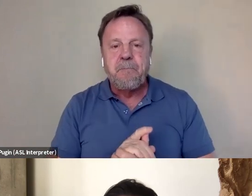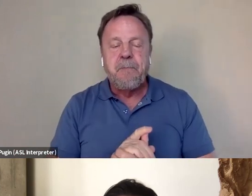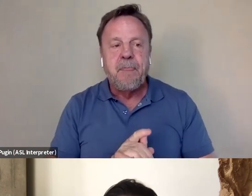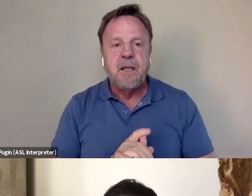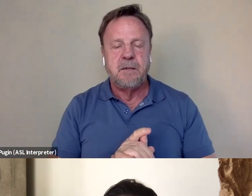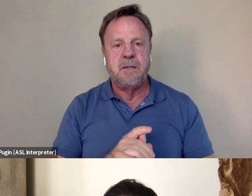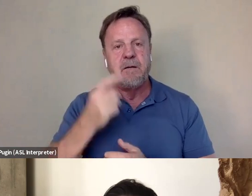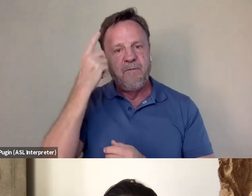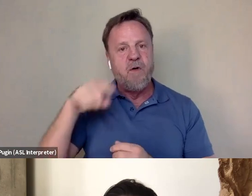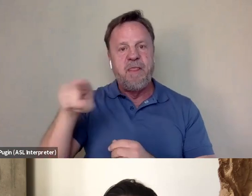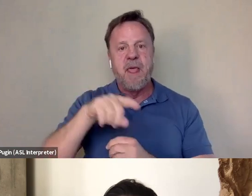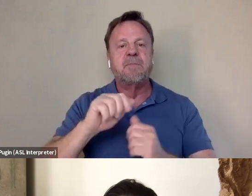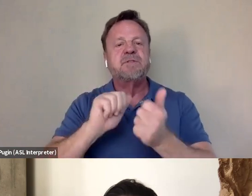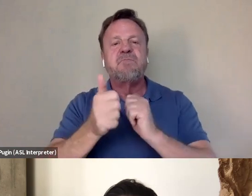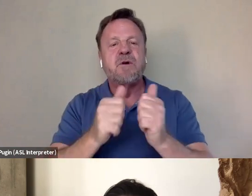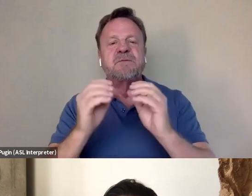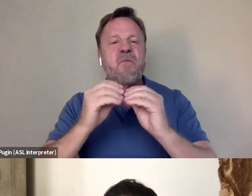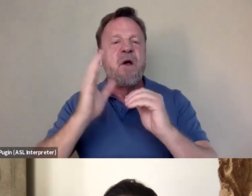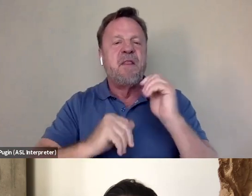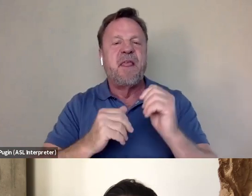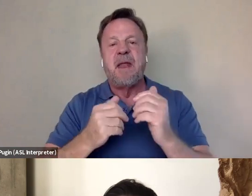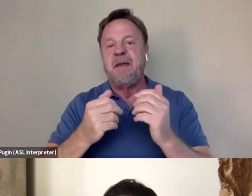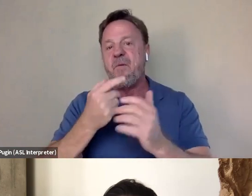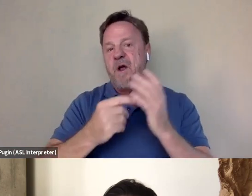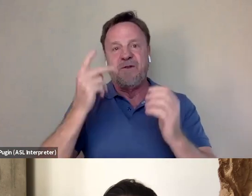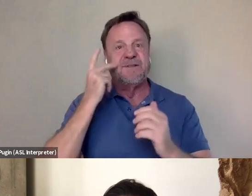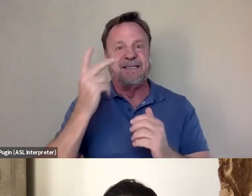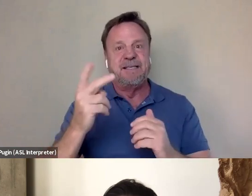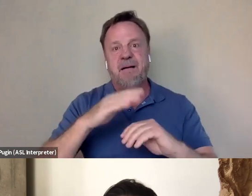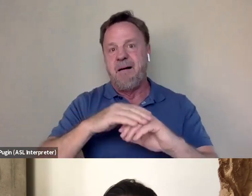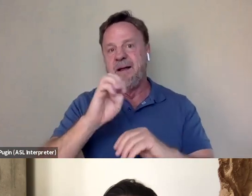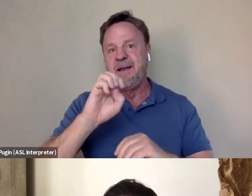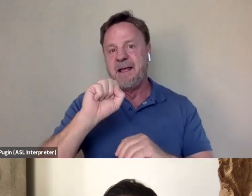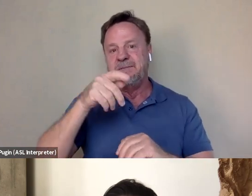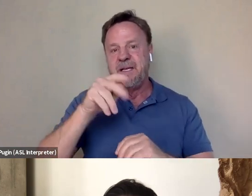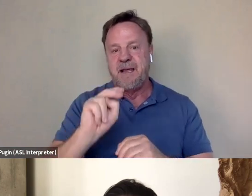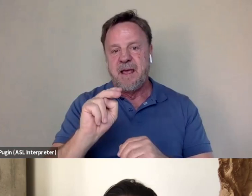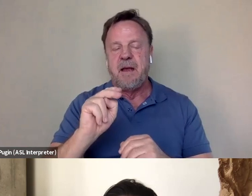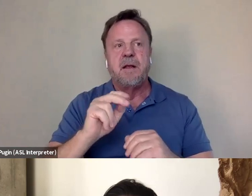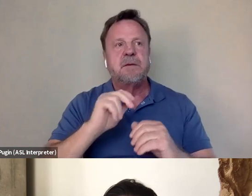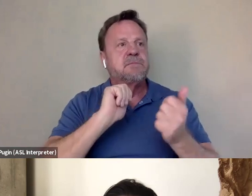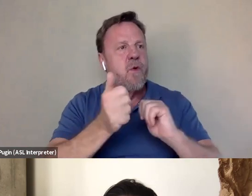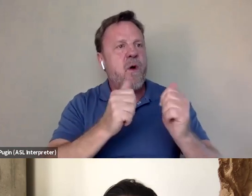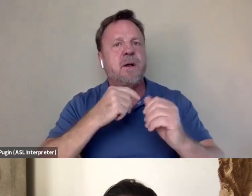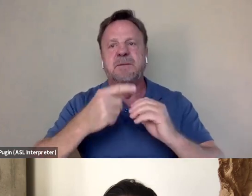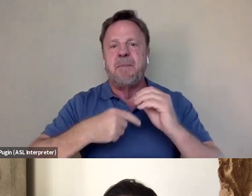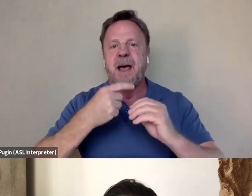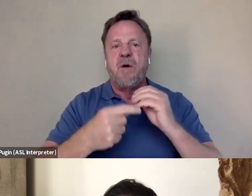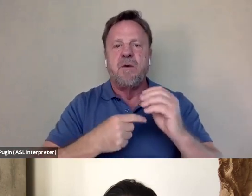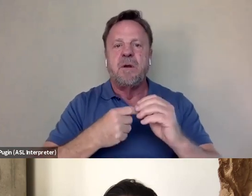sports is more than what you just, you know, see on ESPN as such, you know, sport is about competitiveness